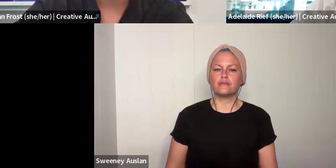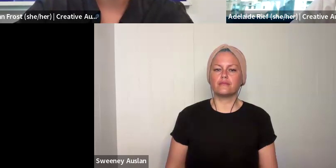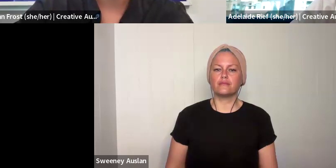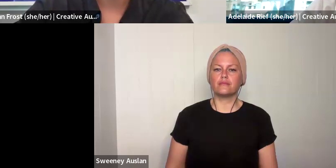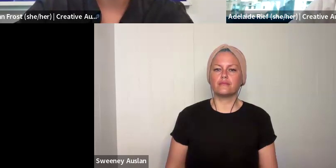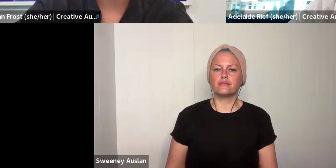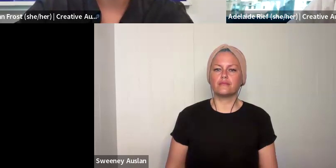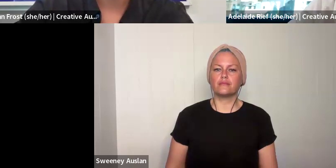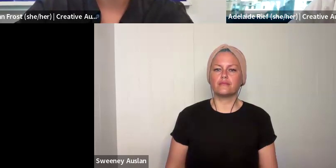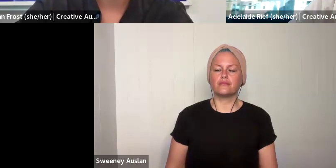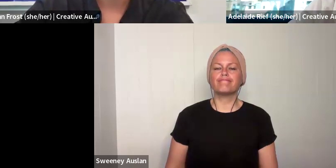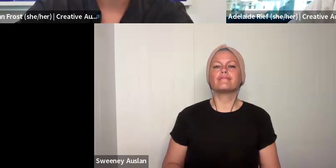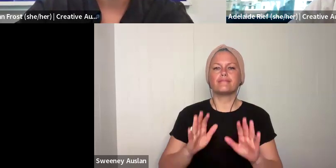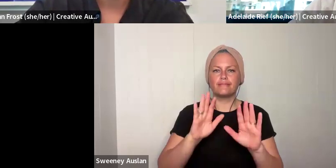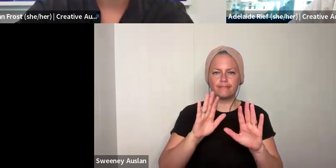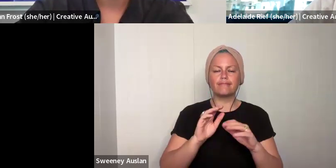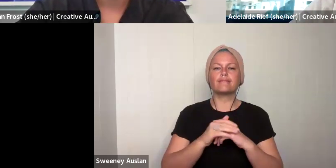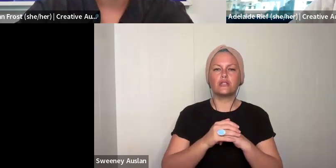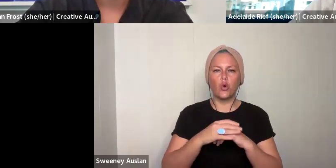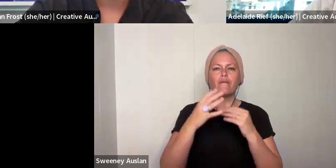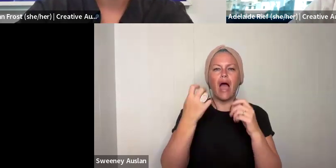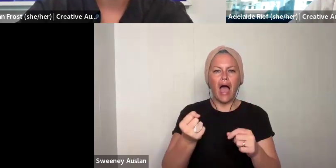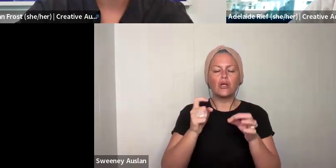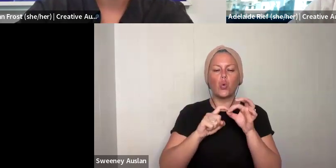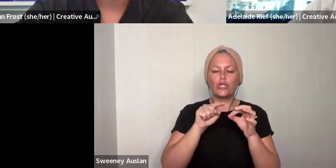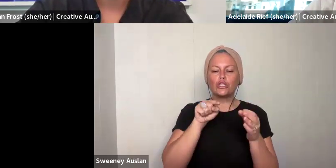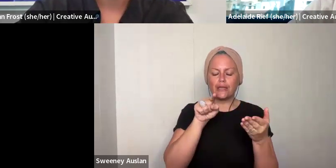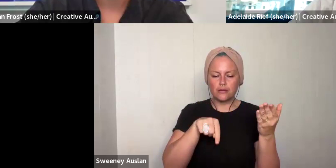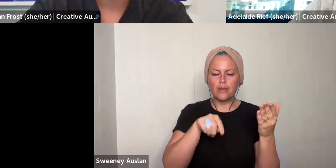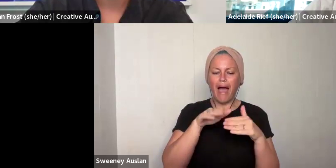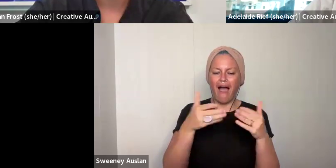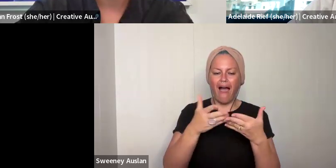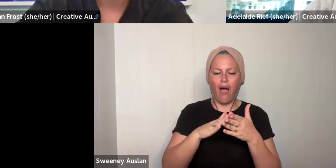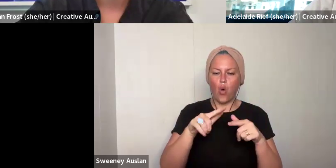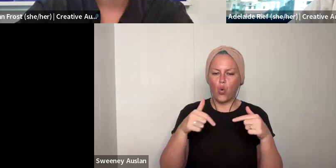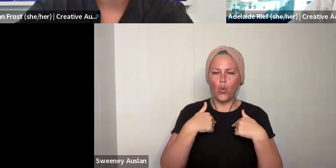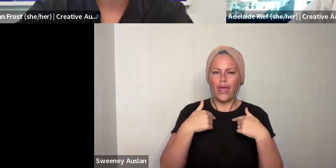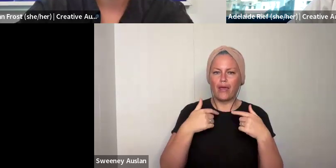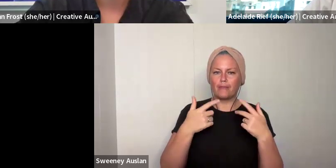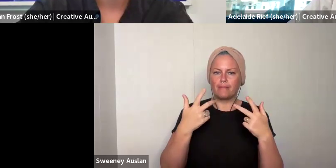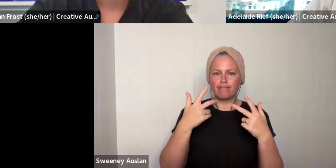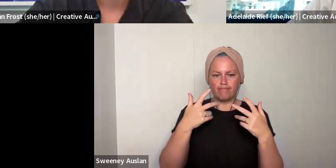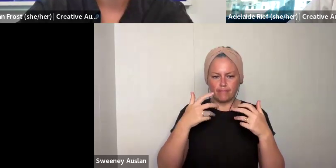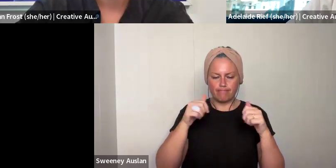I'm just having a look. OK. We have had questions about how we define midcareer and established.